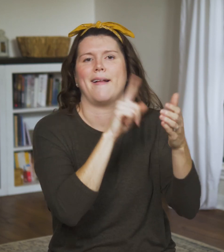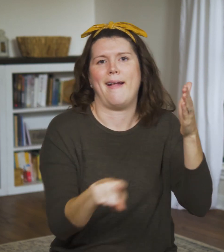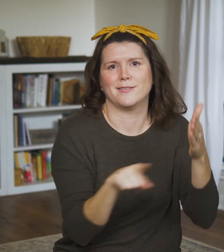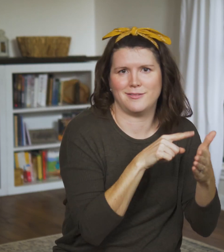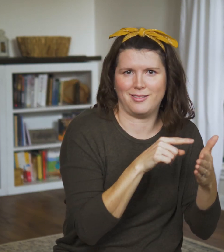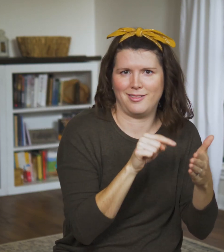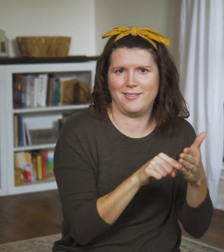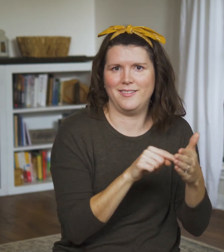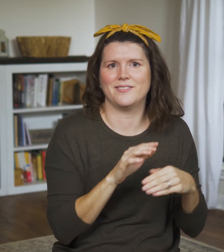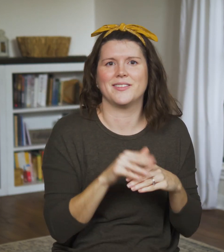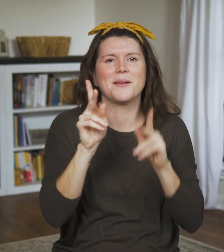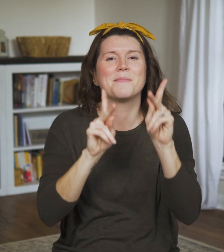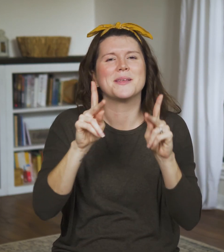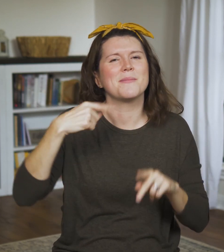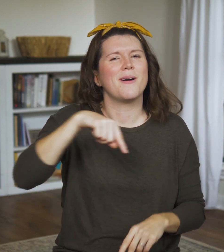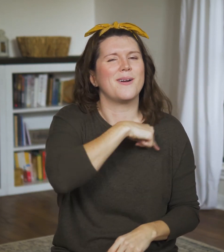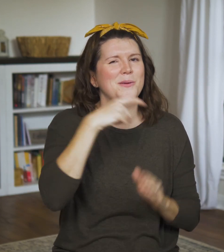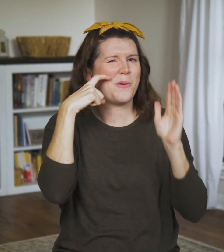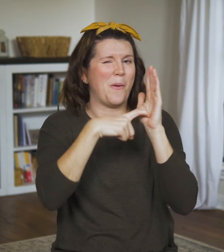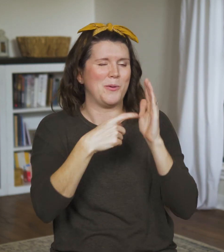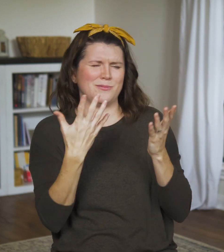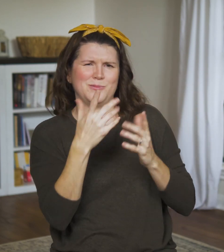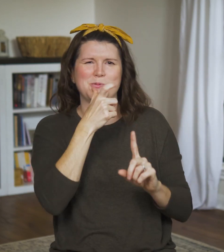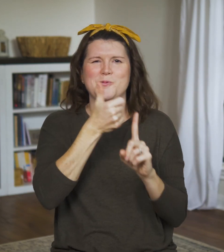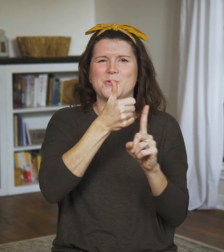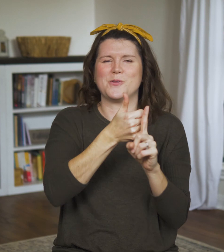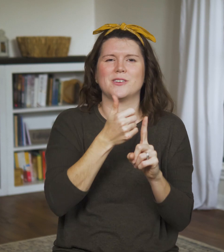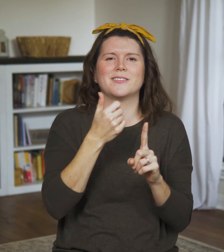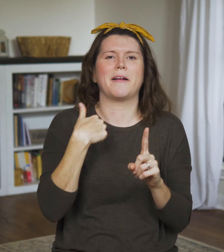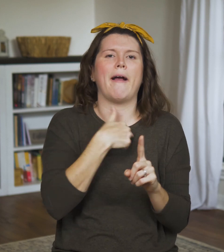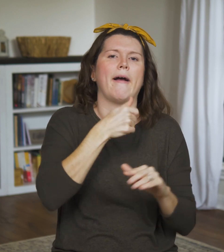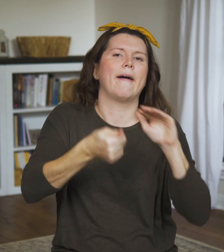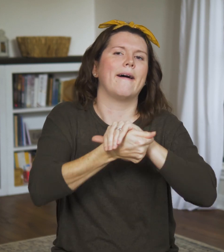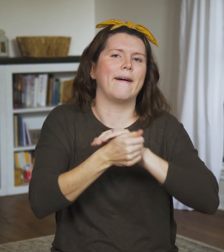a man in her life could let her off the hook,